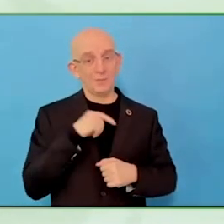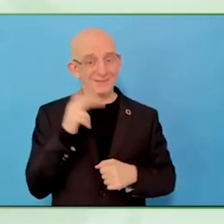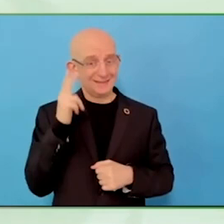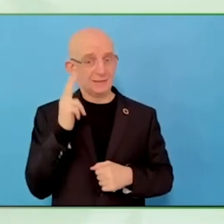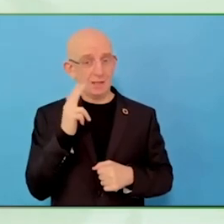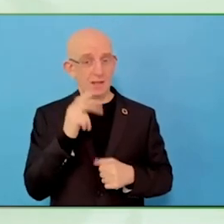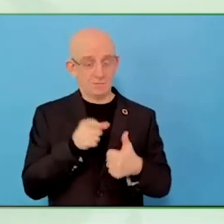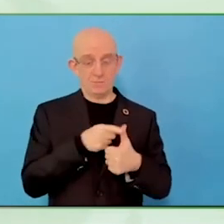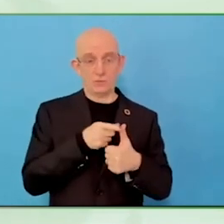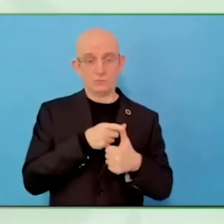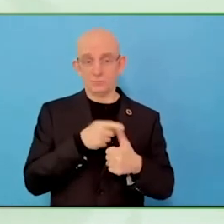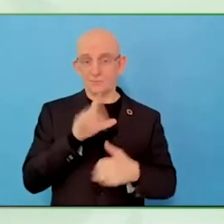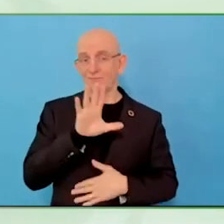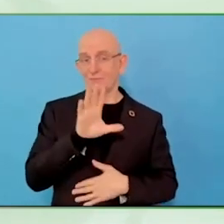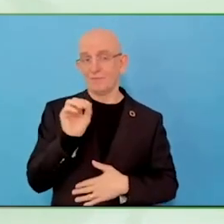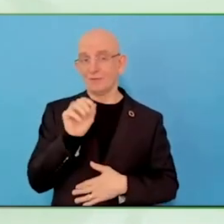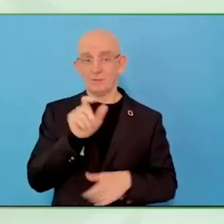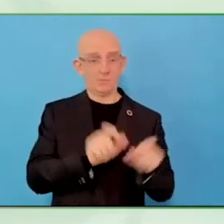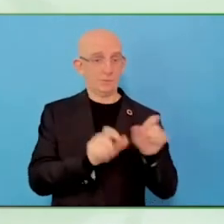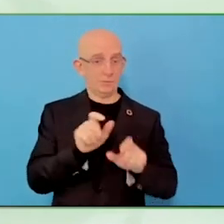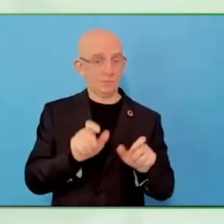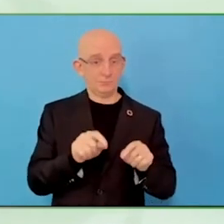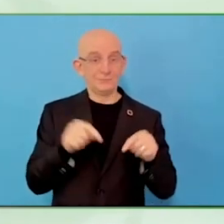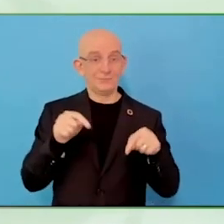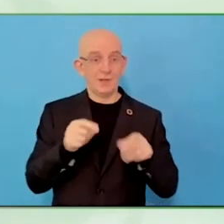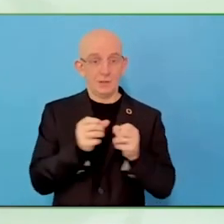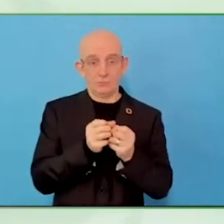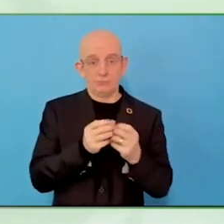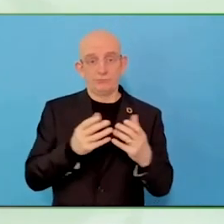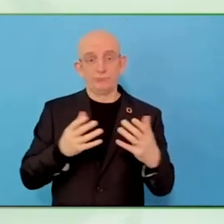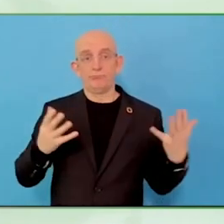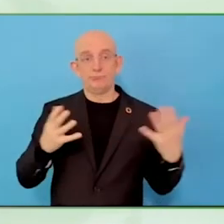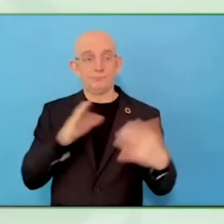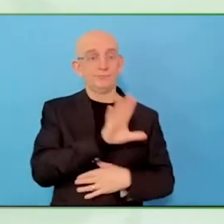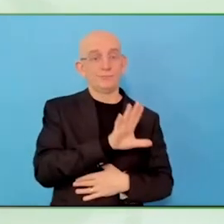fields, I wonder if there is exciting case studies are examples